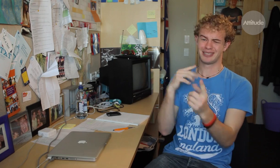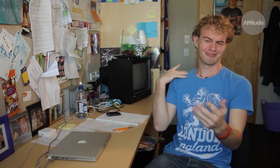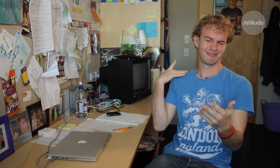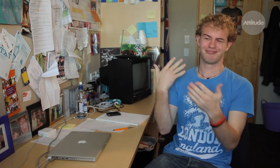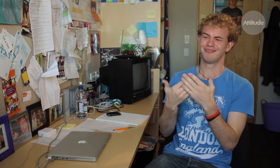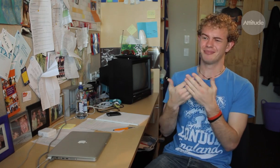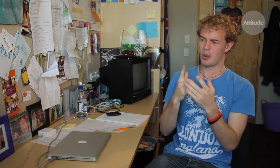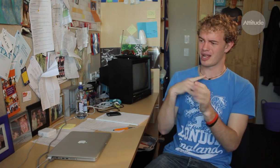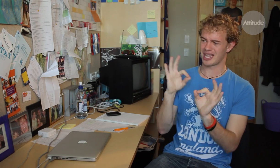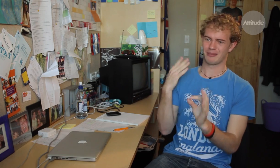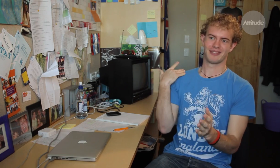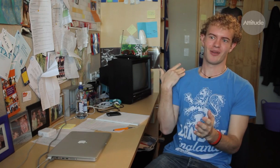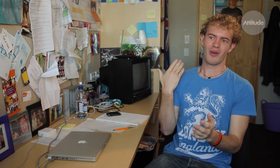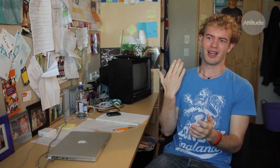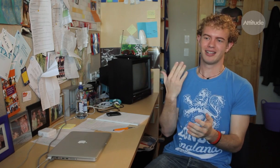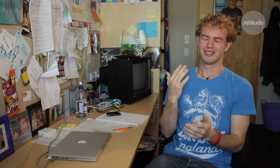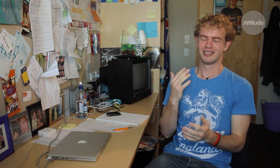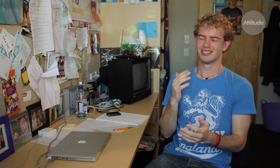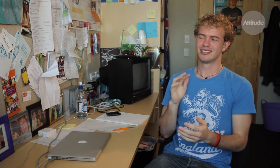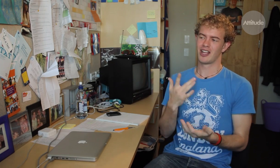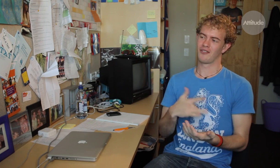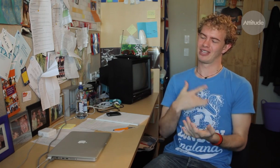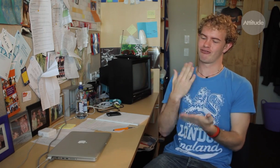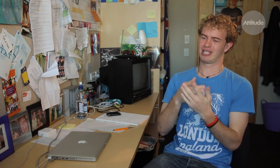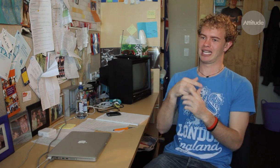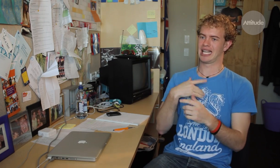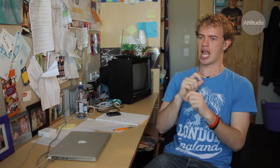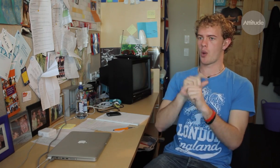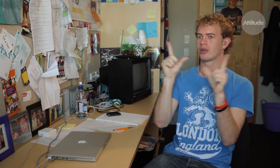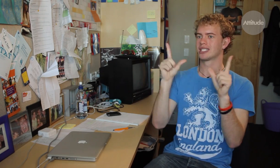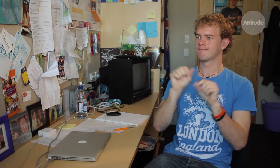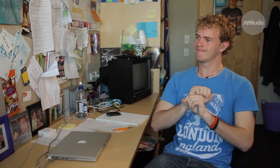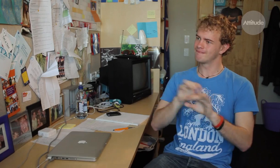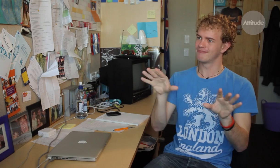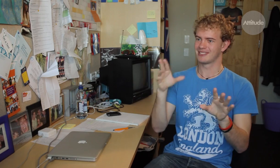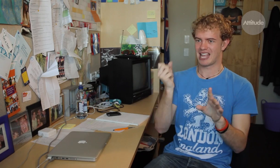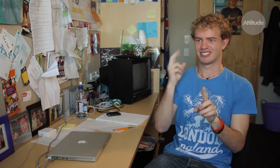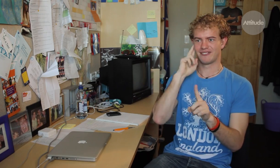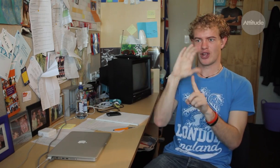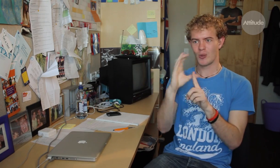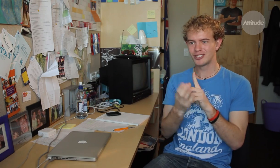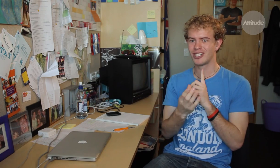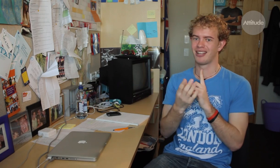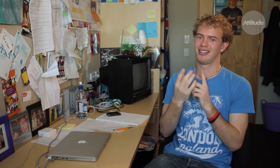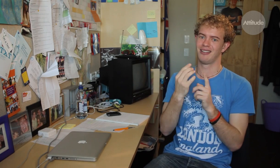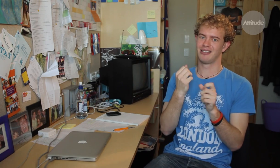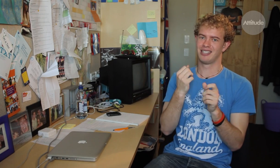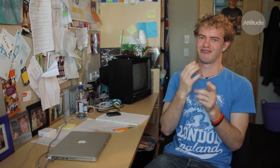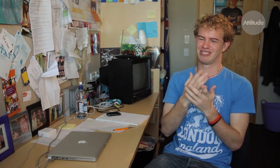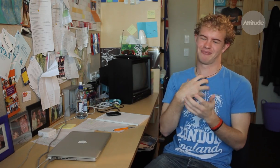deaf people, learning about deaf people, has been awesome for them. So I think it’s important that there is more awareness about deaf culture – that would be good.